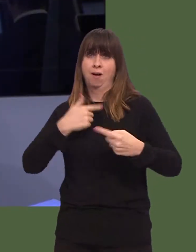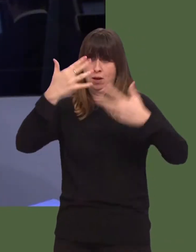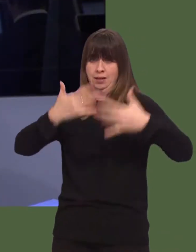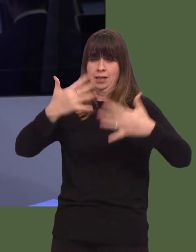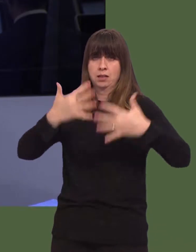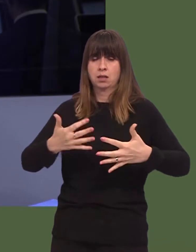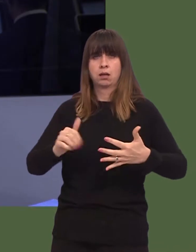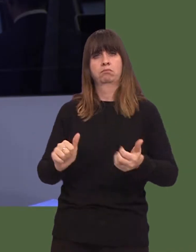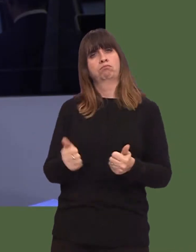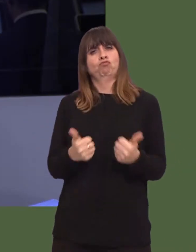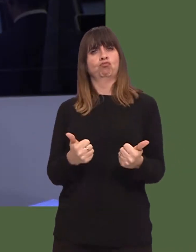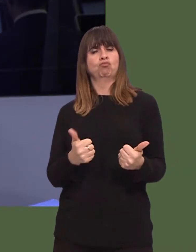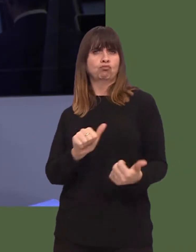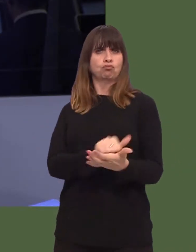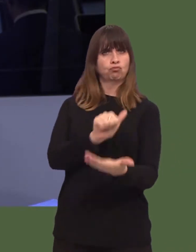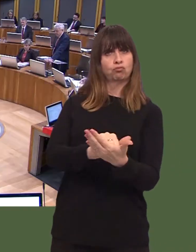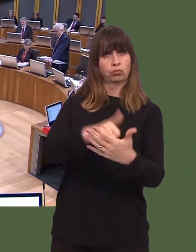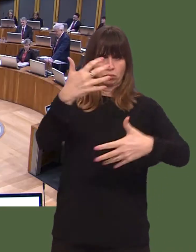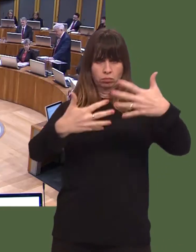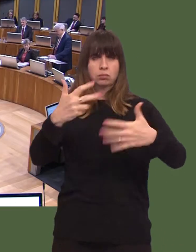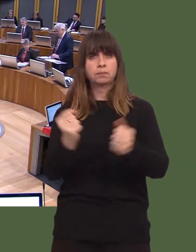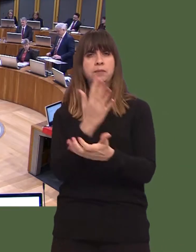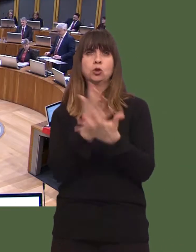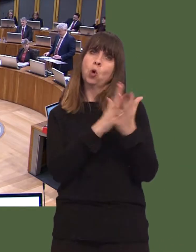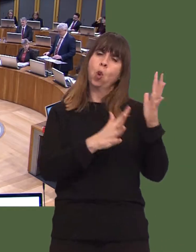in order to ensure that the legislation works in the most effective way possible.